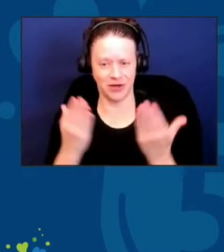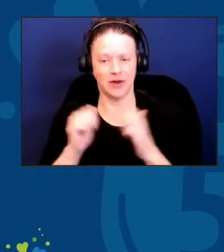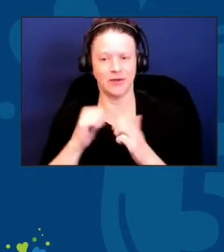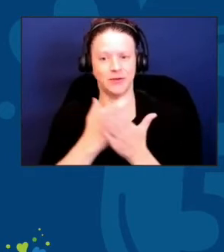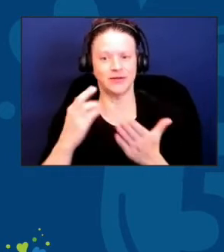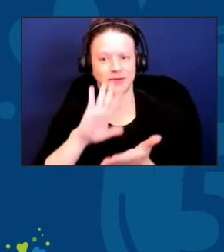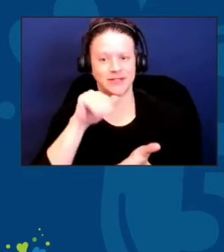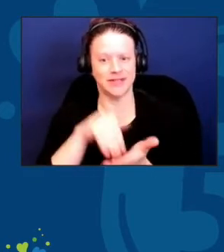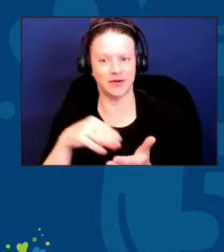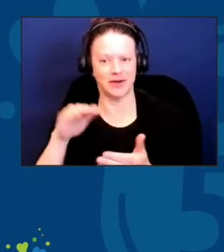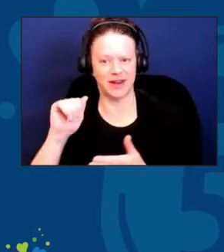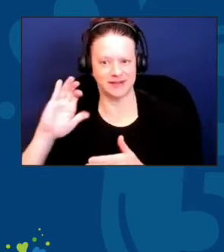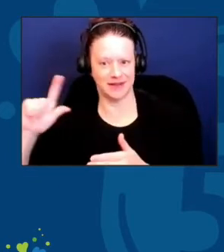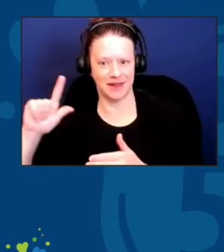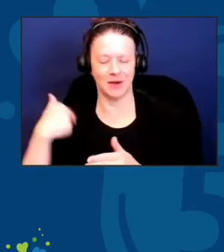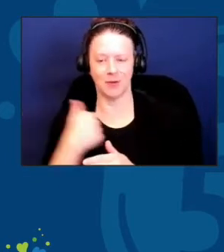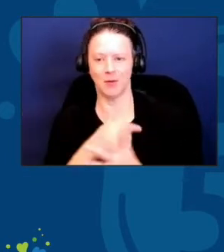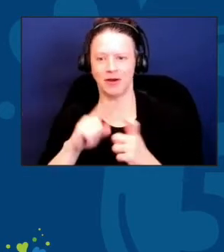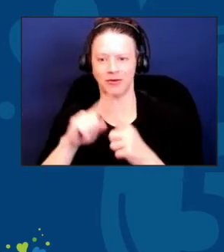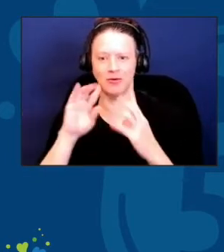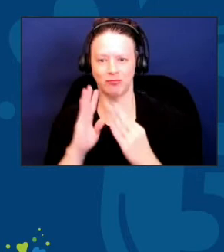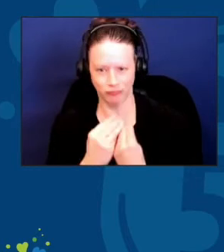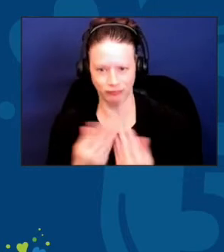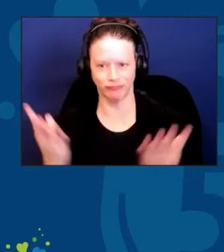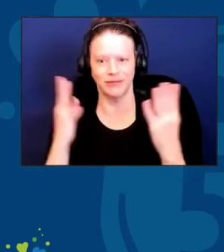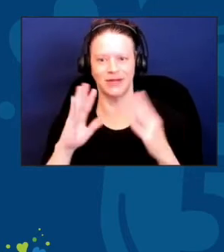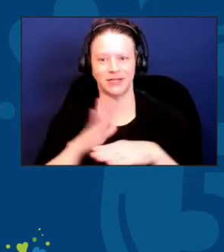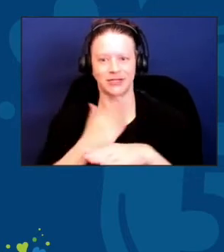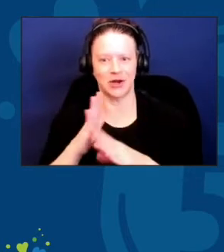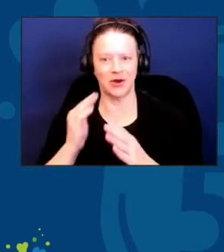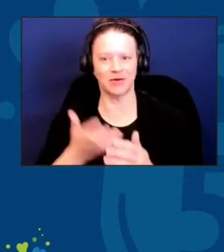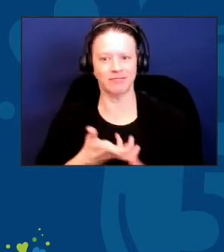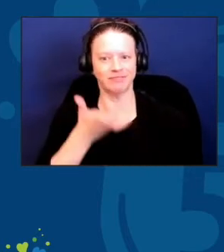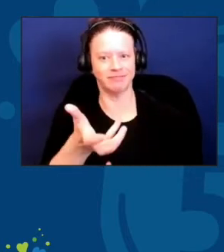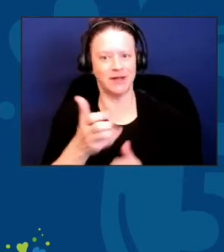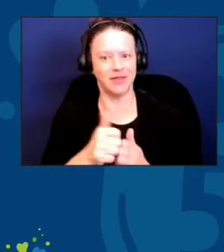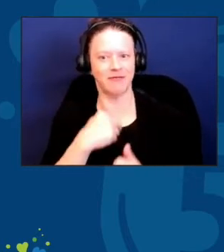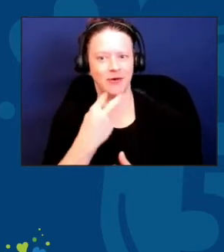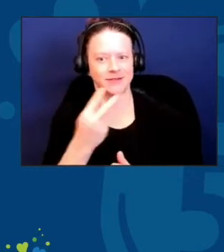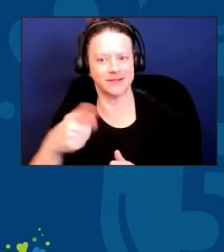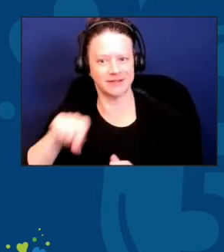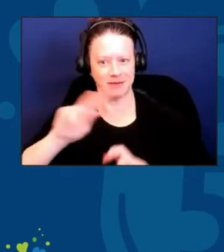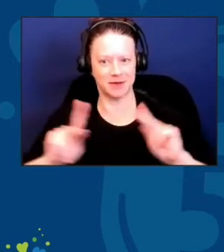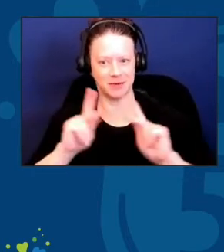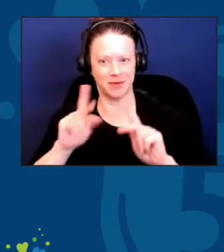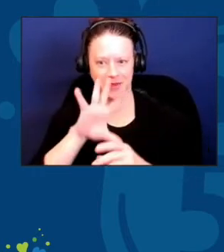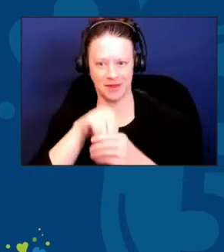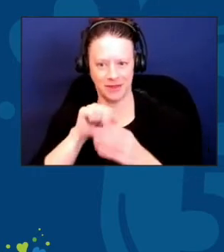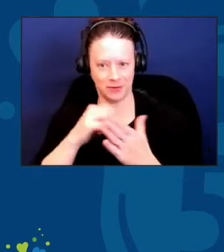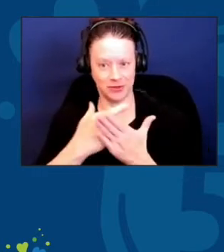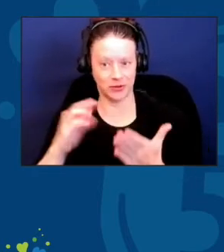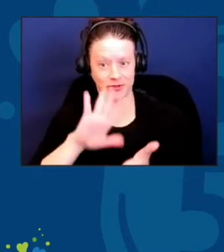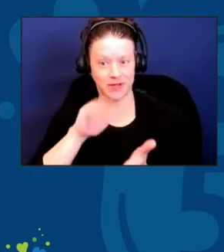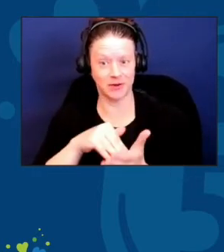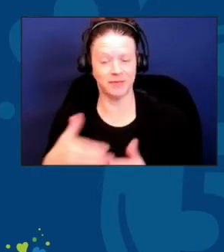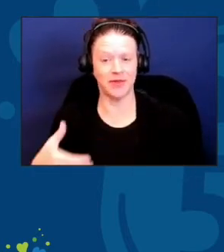of our network members in the future. And we hope you will do the same. The power of story is one we can all harness.